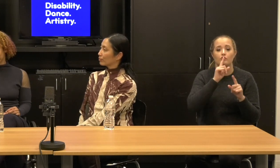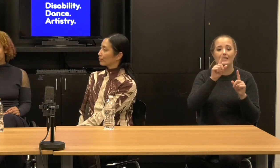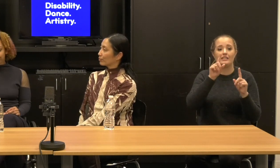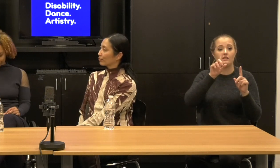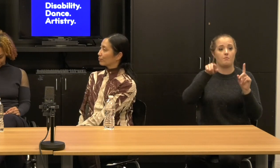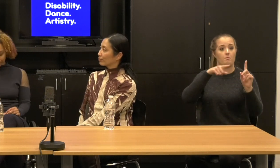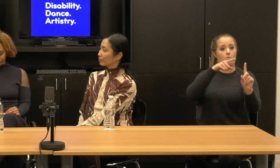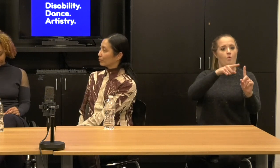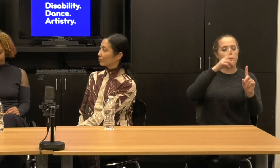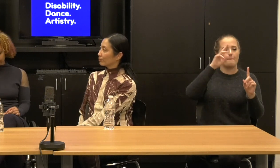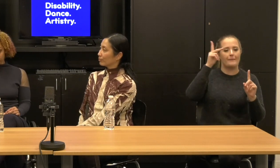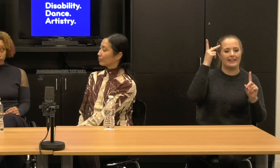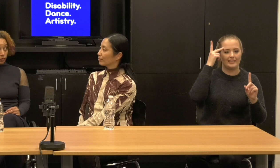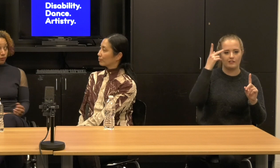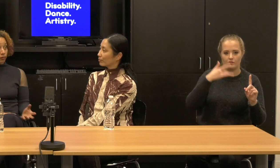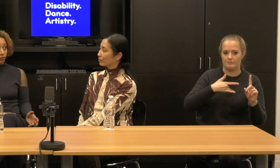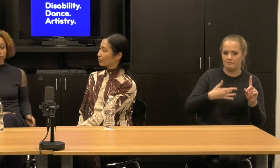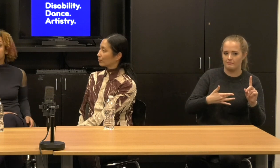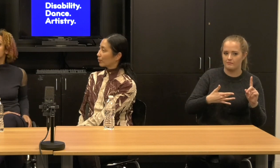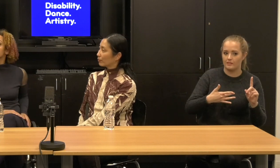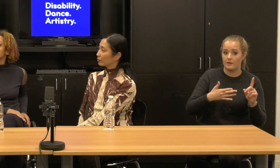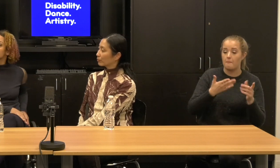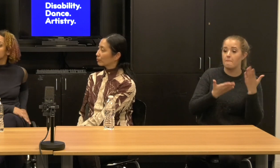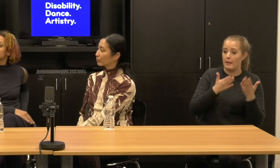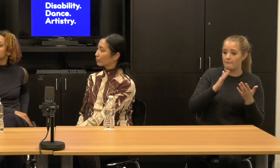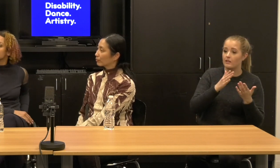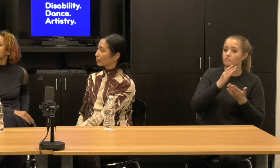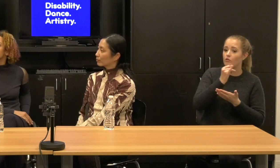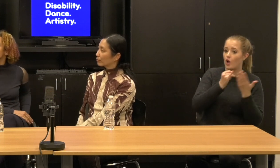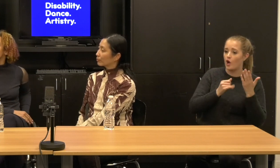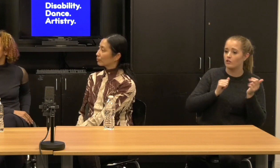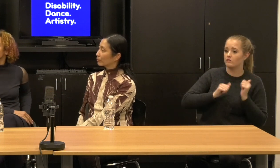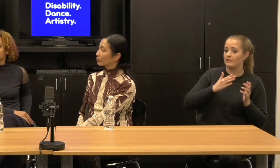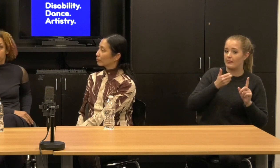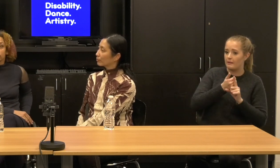That might be something that drives an artist or two to think about protest as a forum,